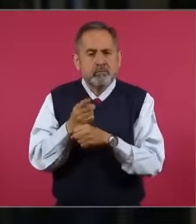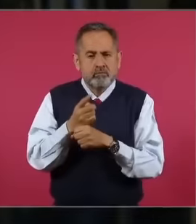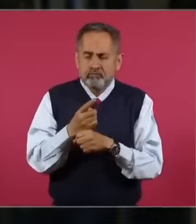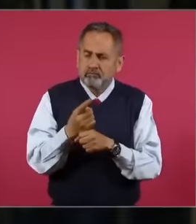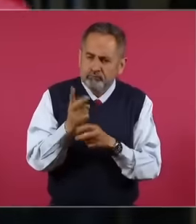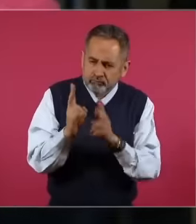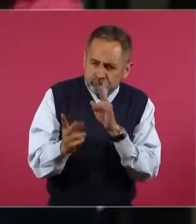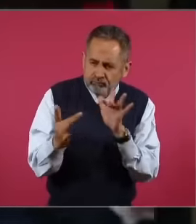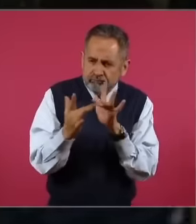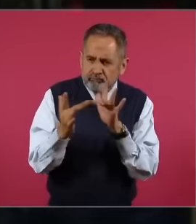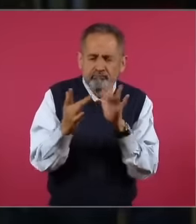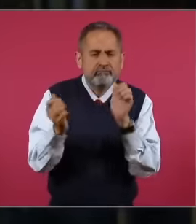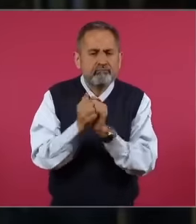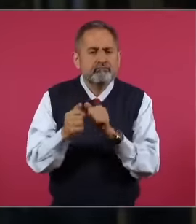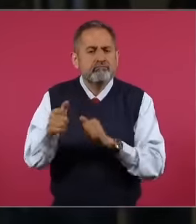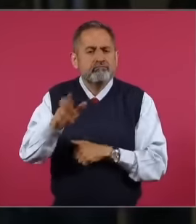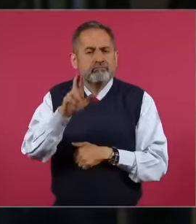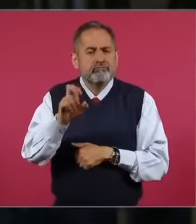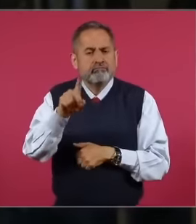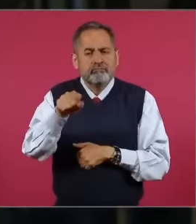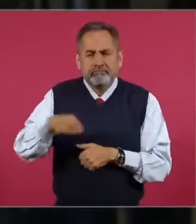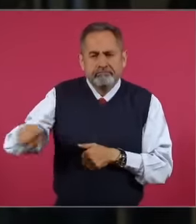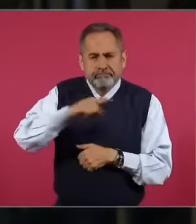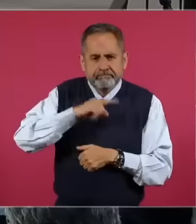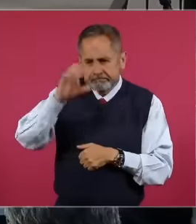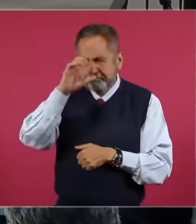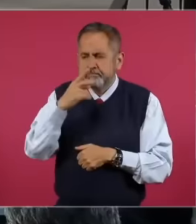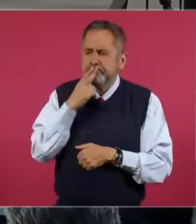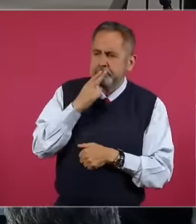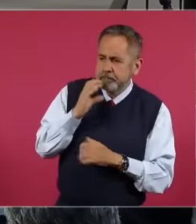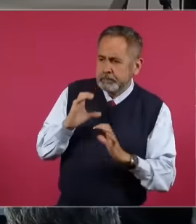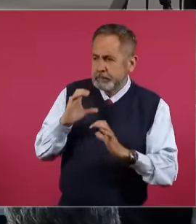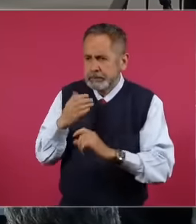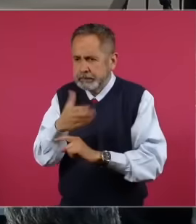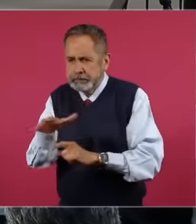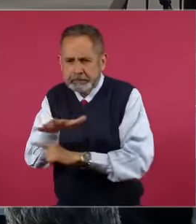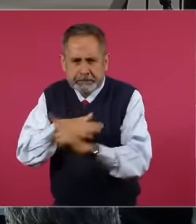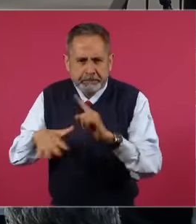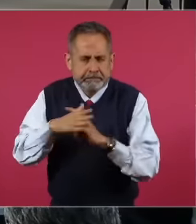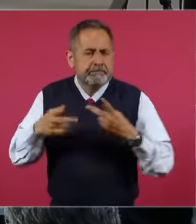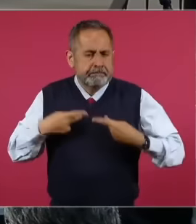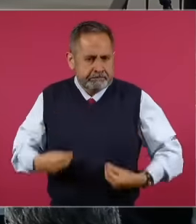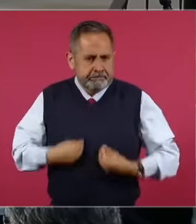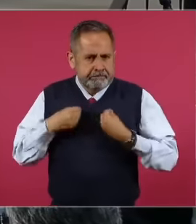an environmental awareness network of citizens of Tula called the